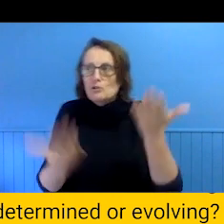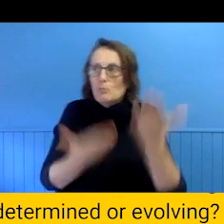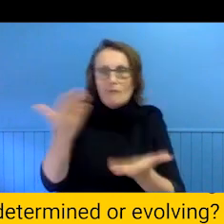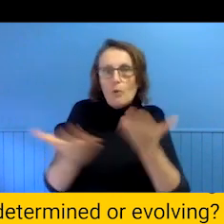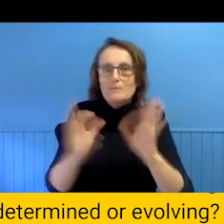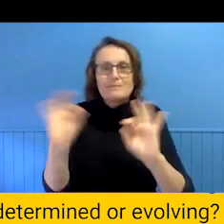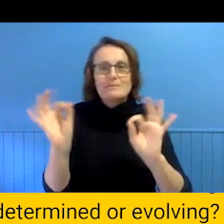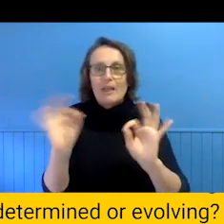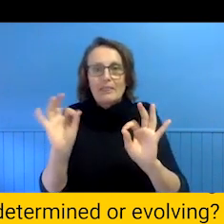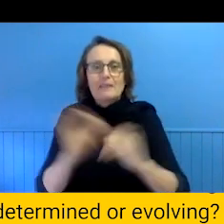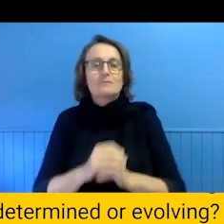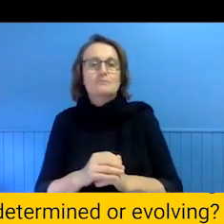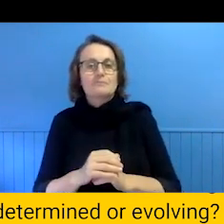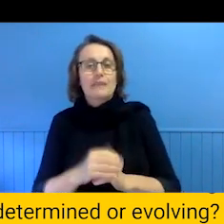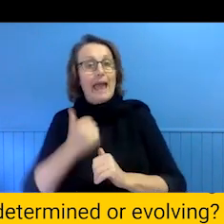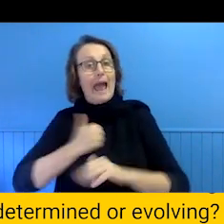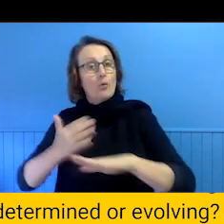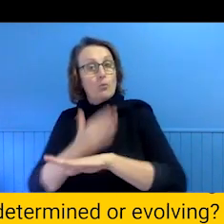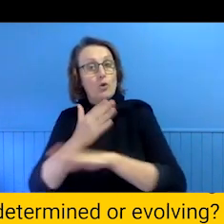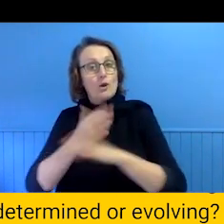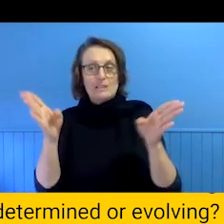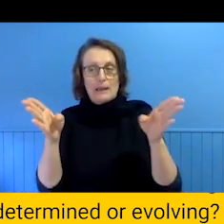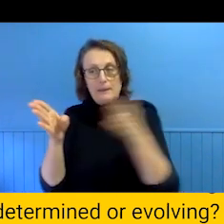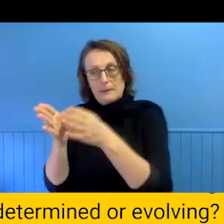often marginalised and underdocumented and practitioners